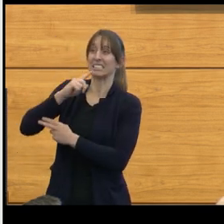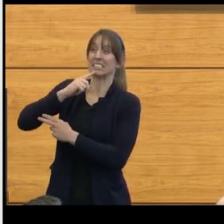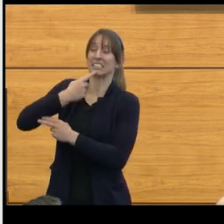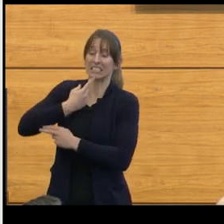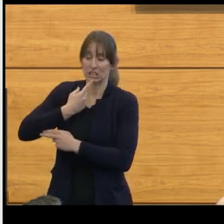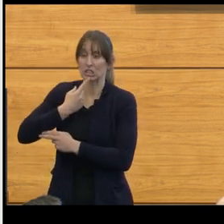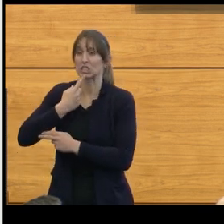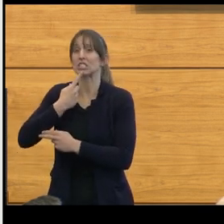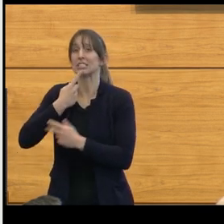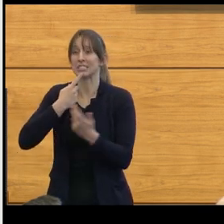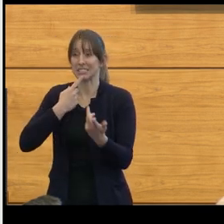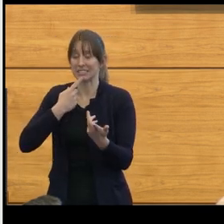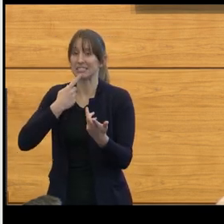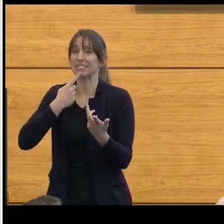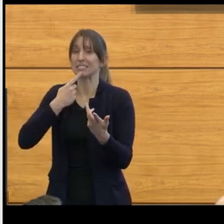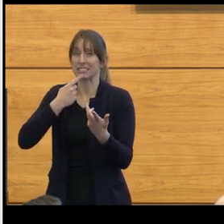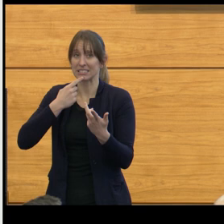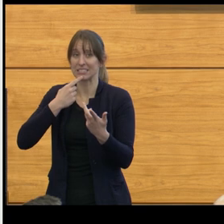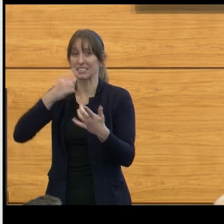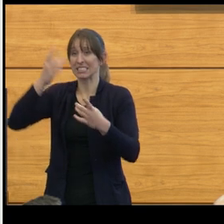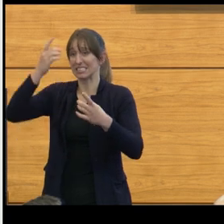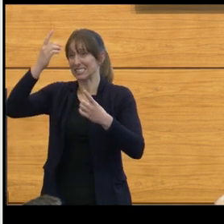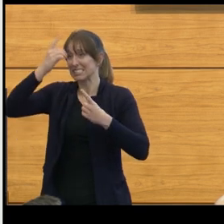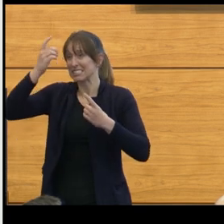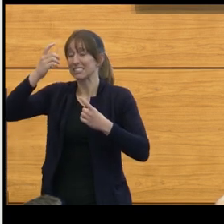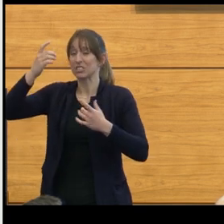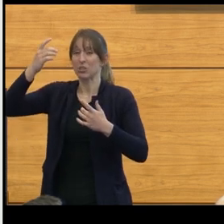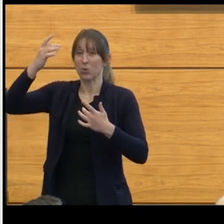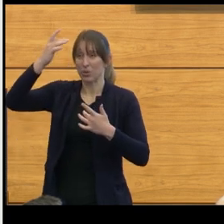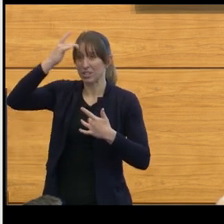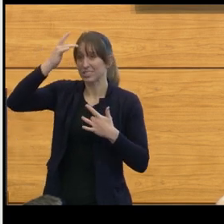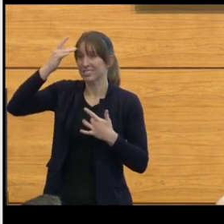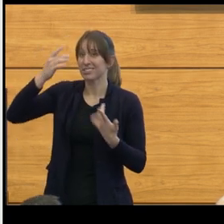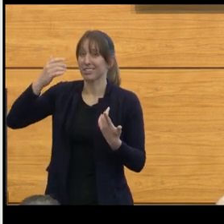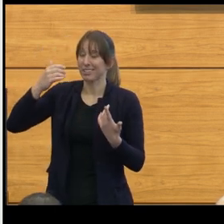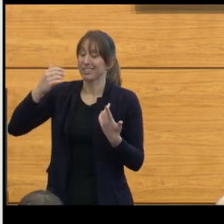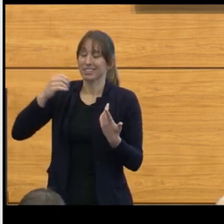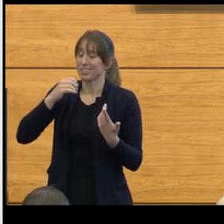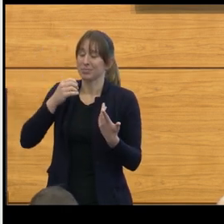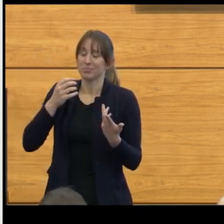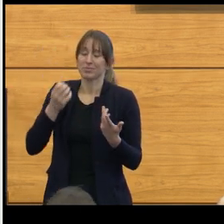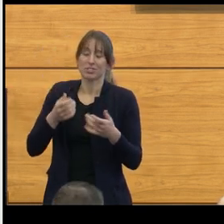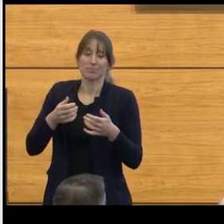of long-term survival, and now we're beginning to analyze these high grade gliomas in a different way.